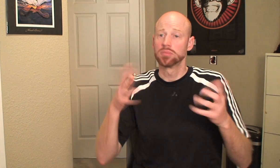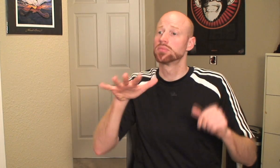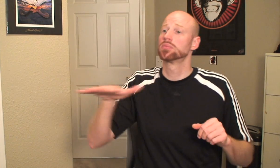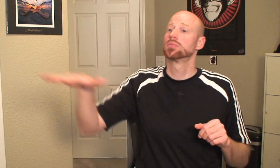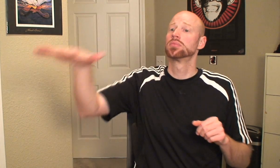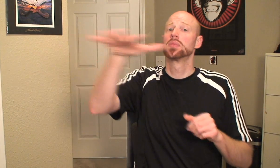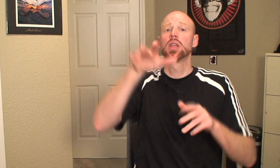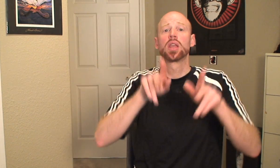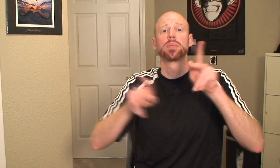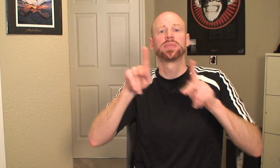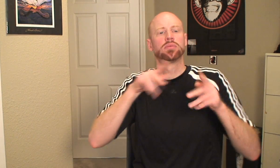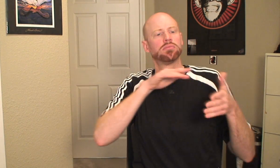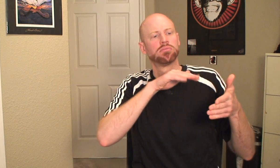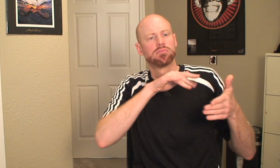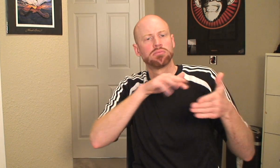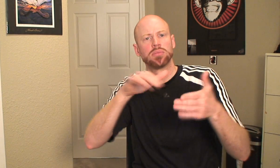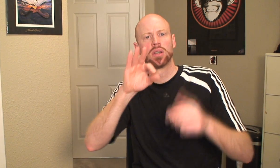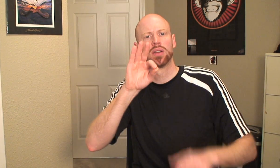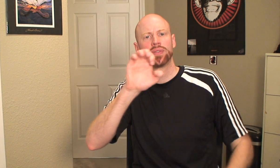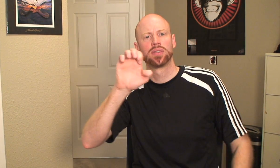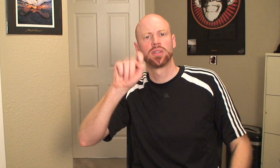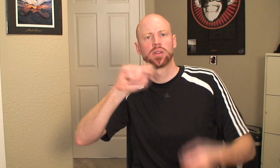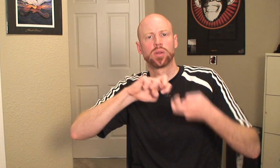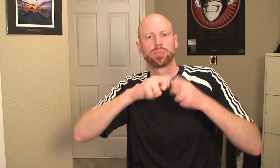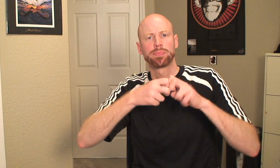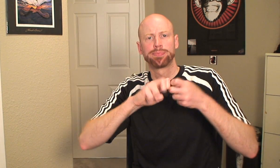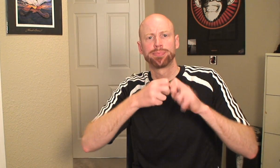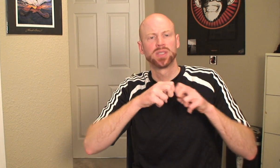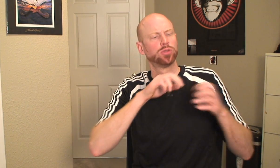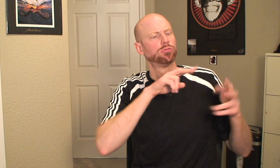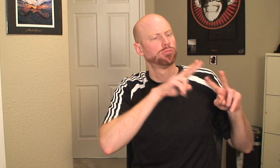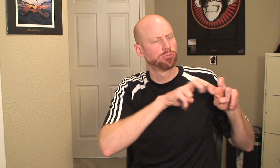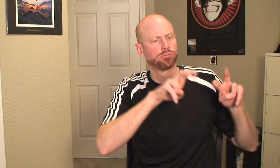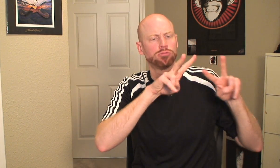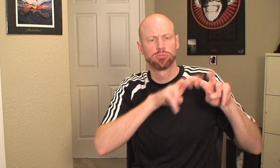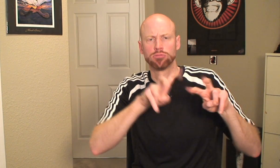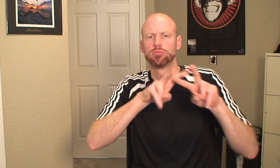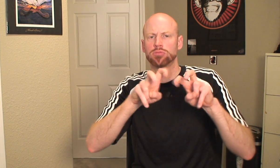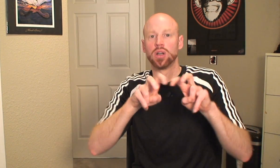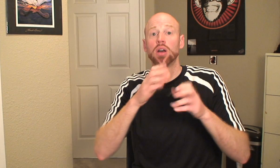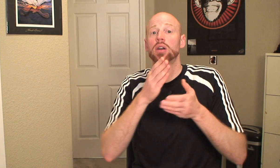Among those that make the study of foot ailments their business,